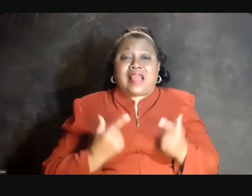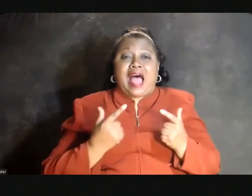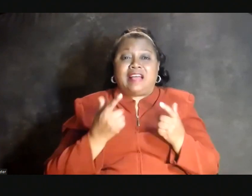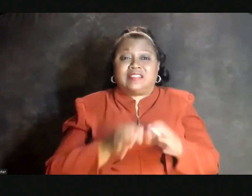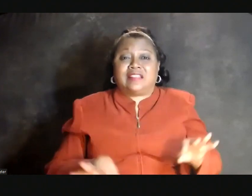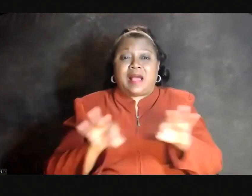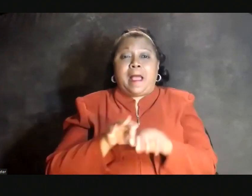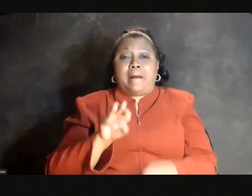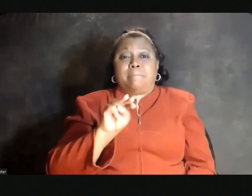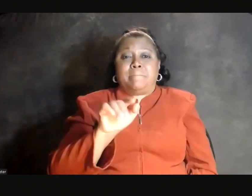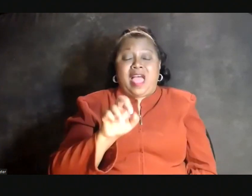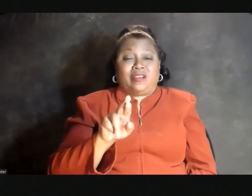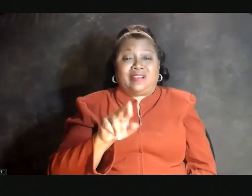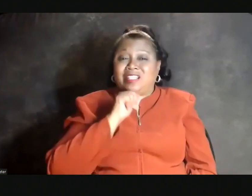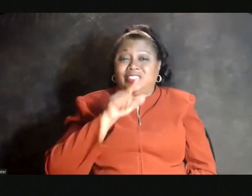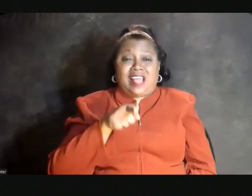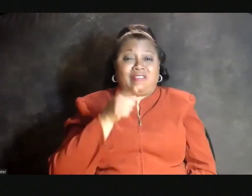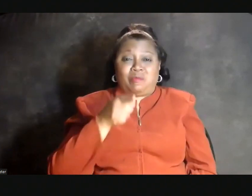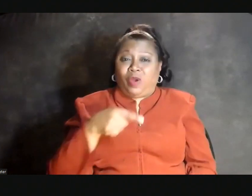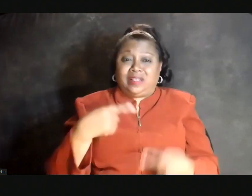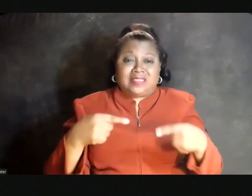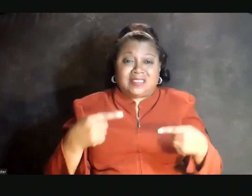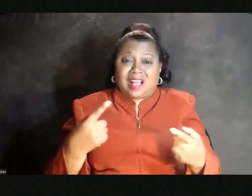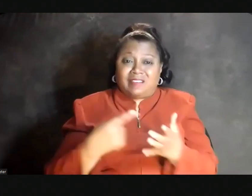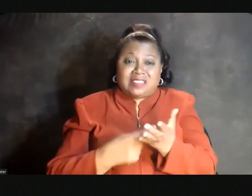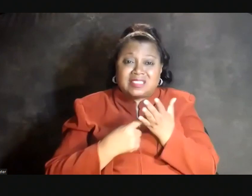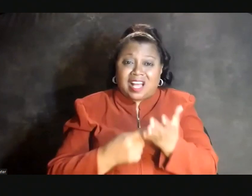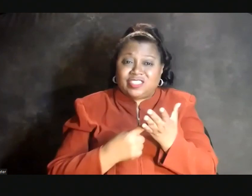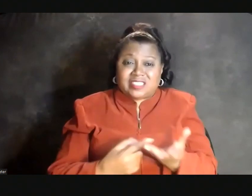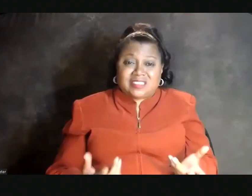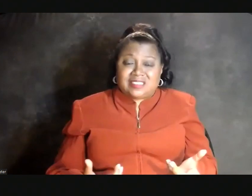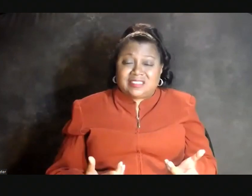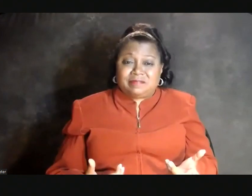And this shouldn't have to be a point of discussion.